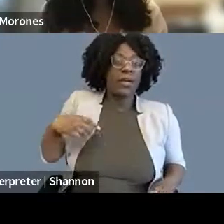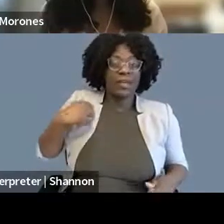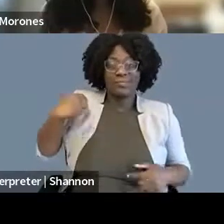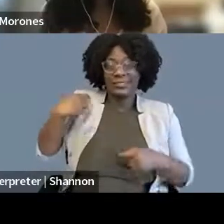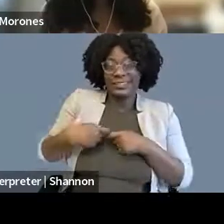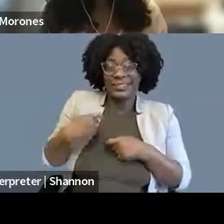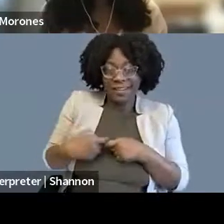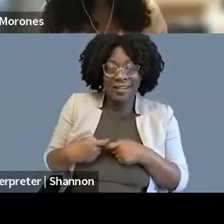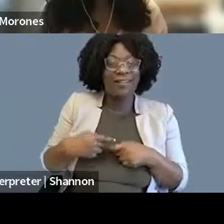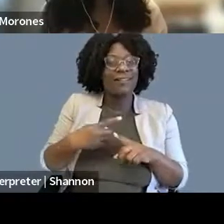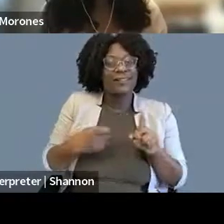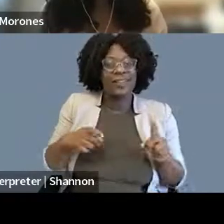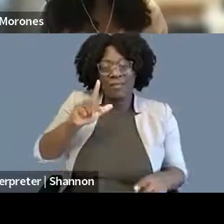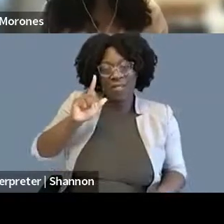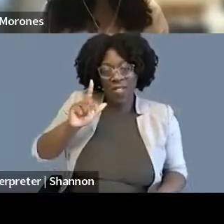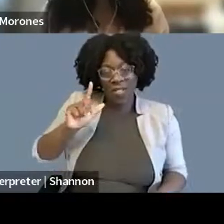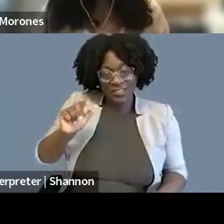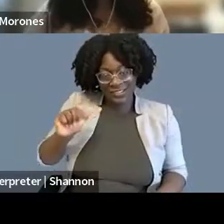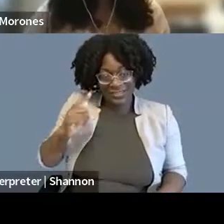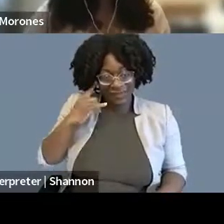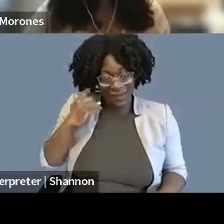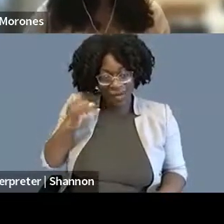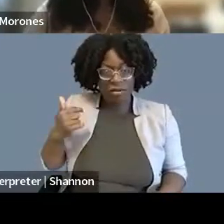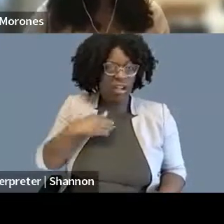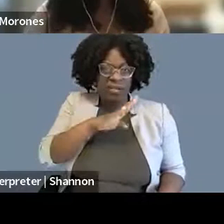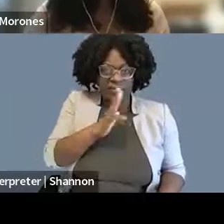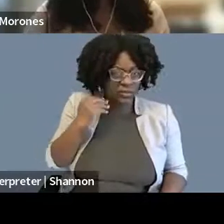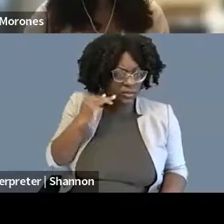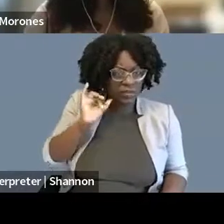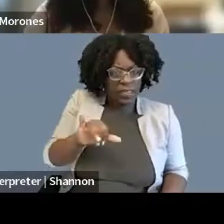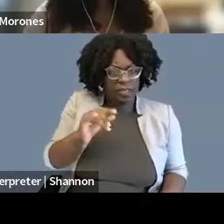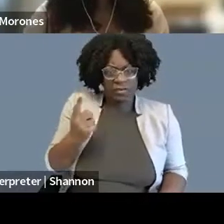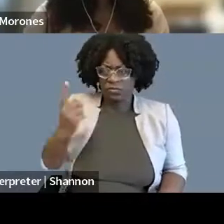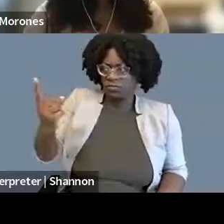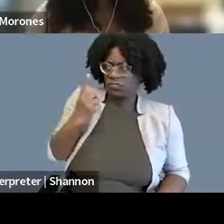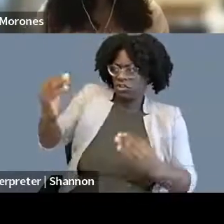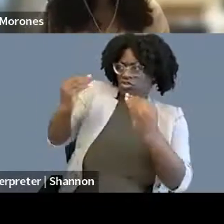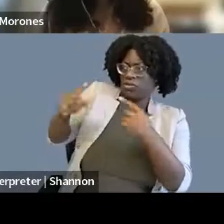And so that was really like very deeply enmeshed in community.